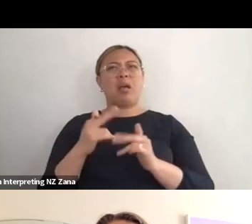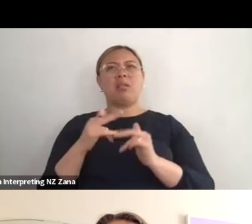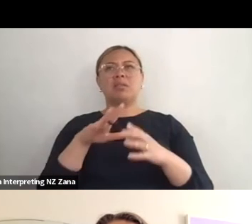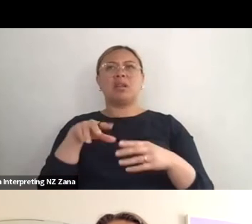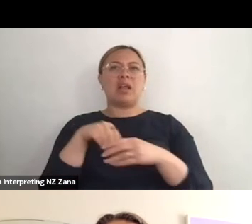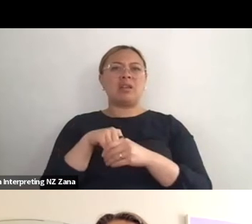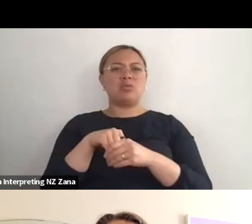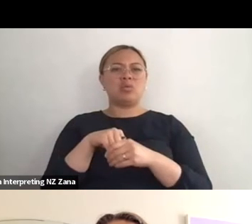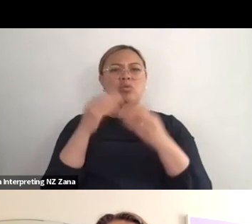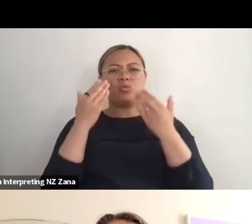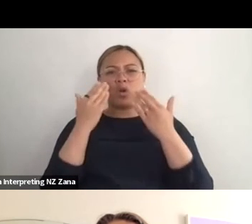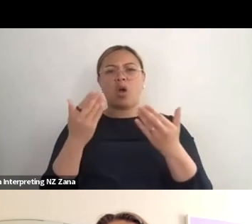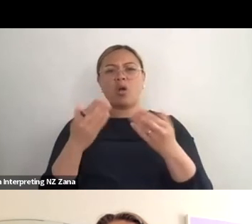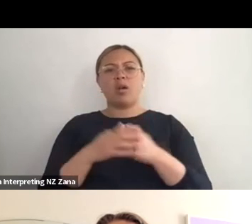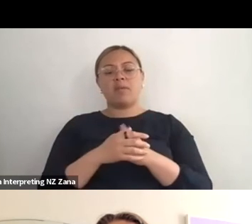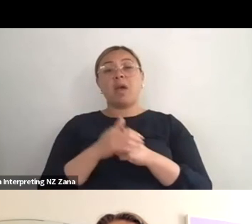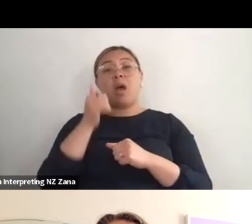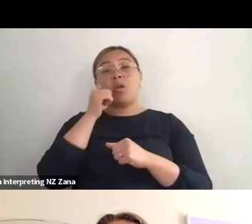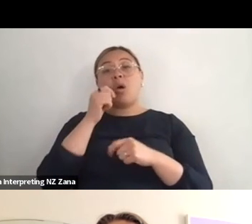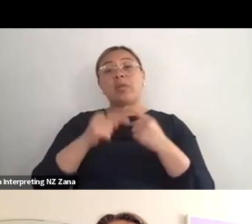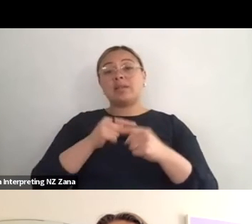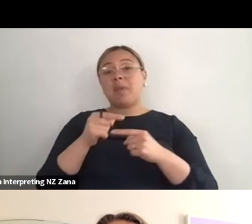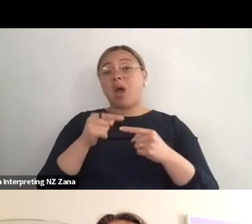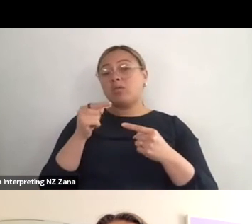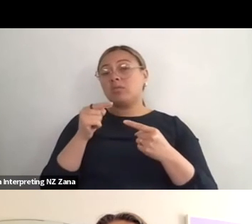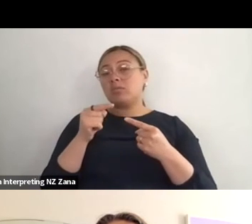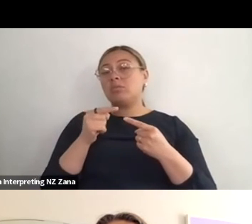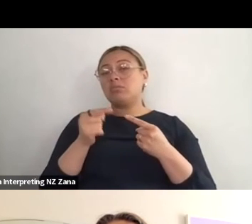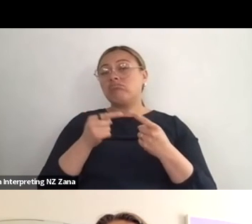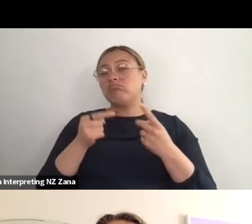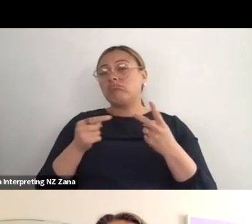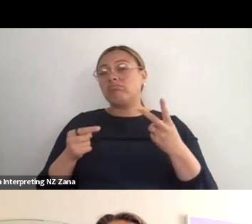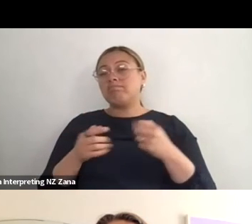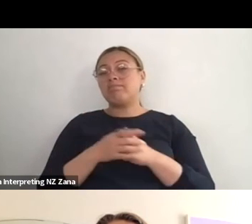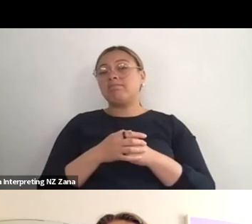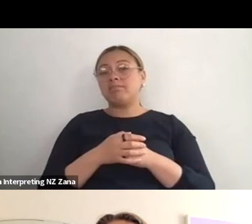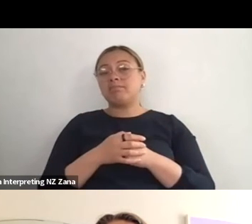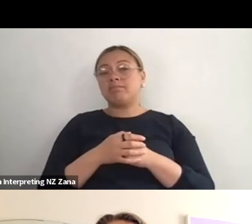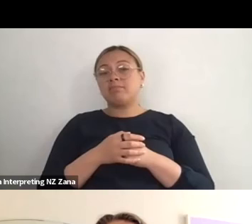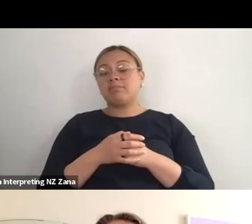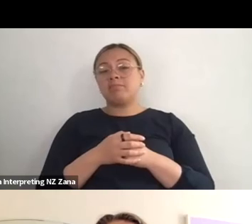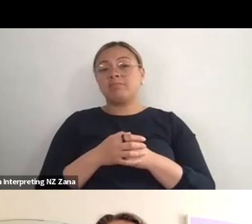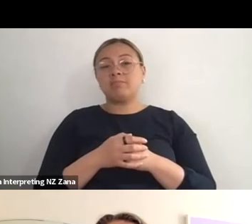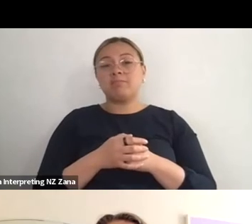But I know that that's easier said than done. We might just have a change of interpreters now. Of course.